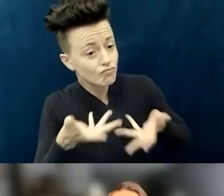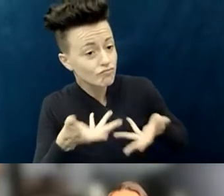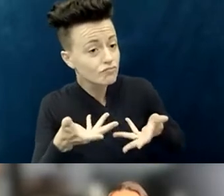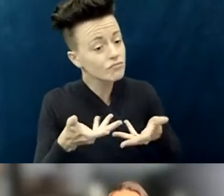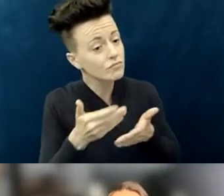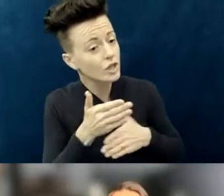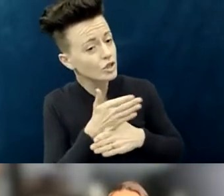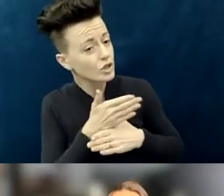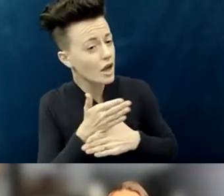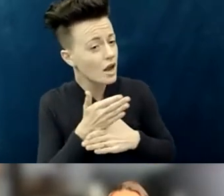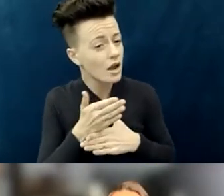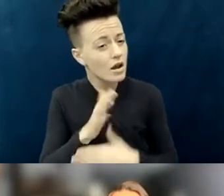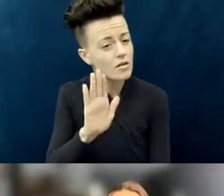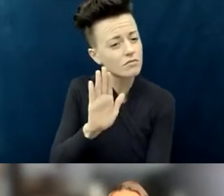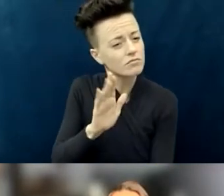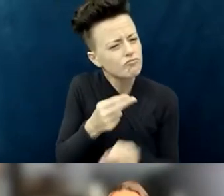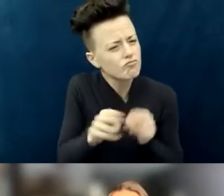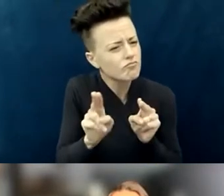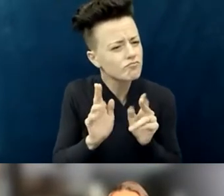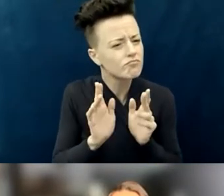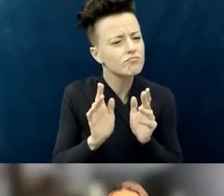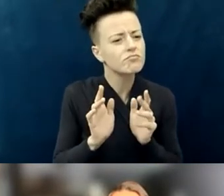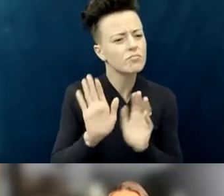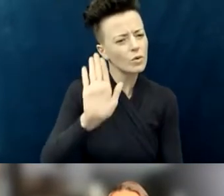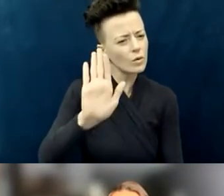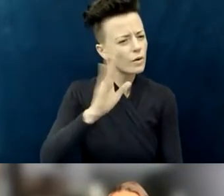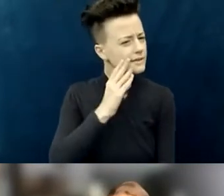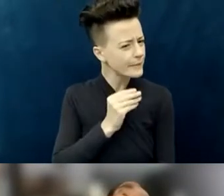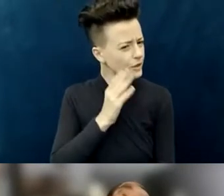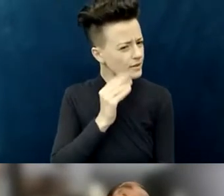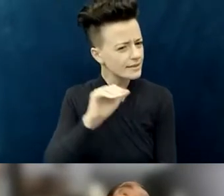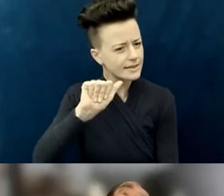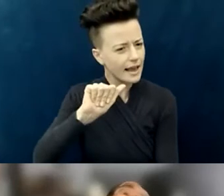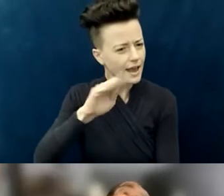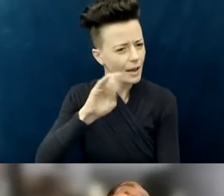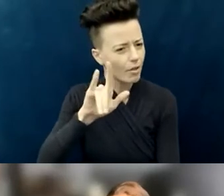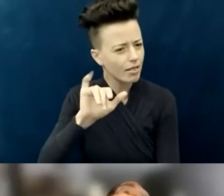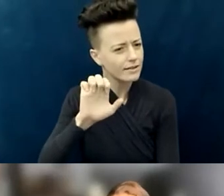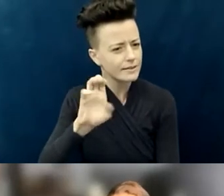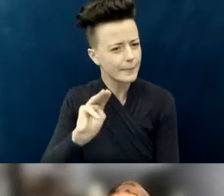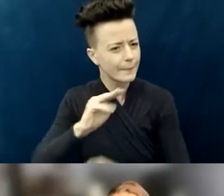what has been one experience of ableism that you would like to offer to the group?